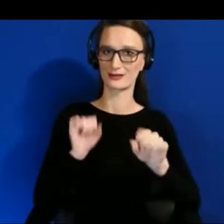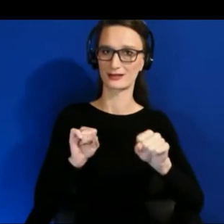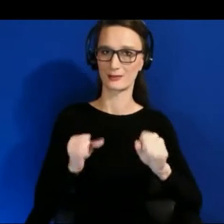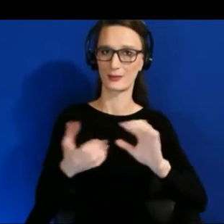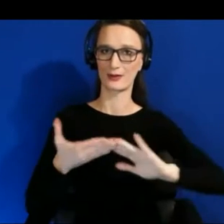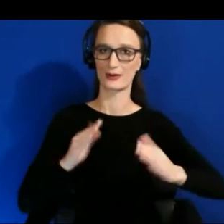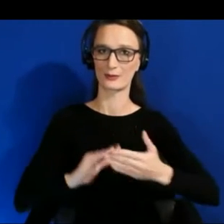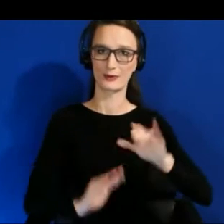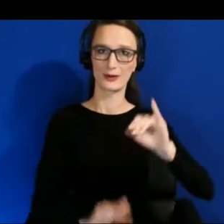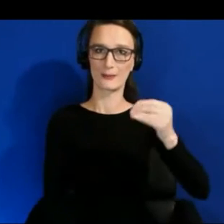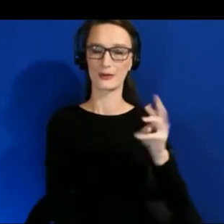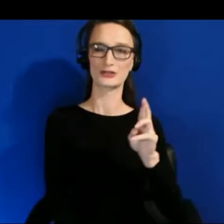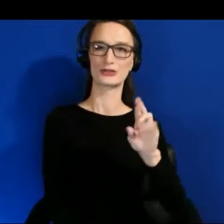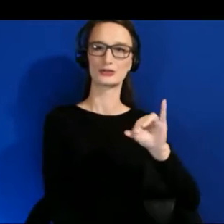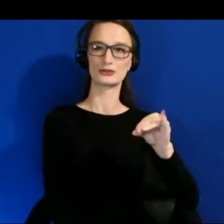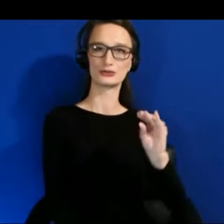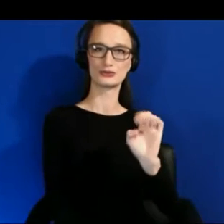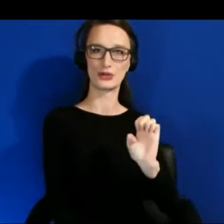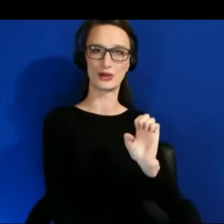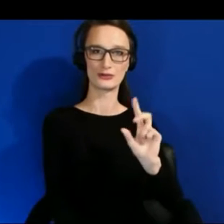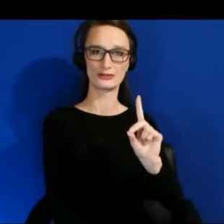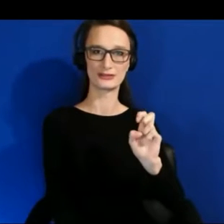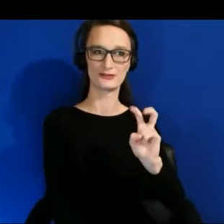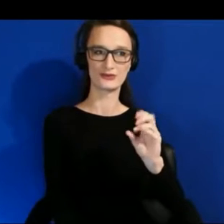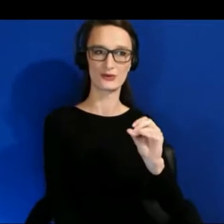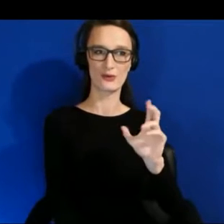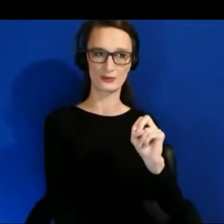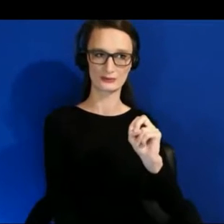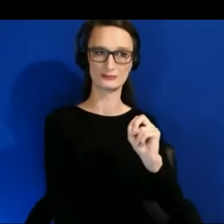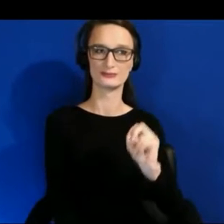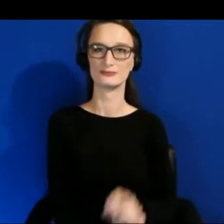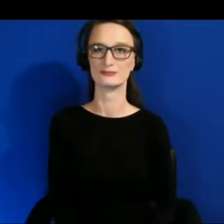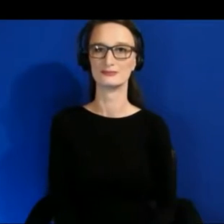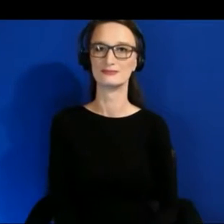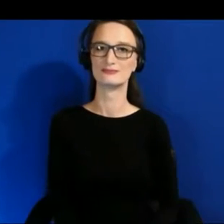Joe is the chair of the GAAD Foundation, and also a cofounder of Diamond.